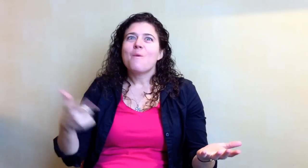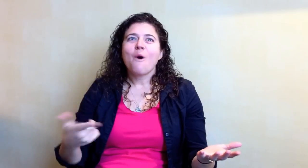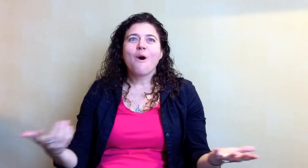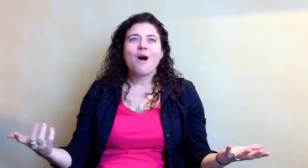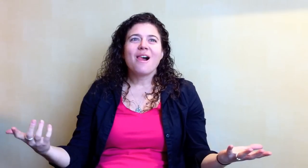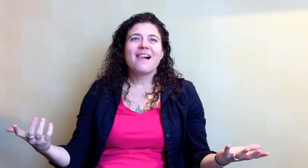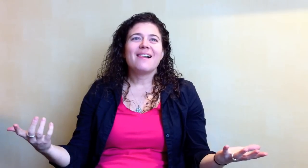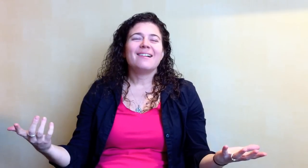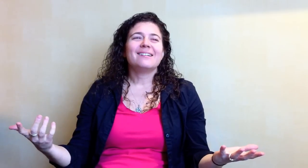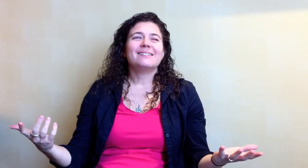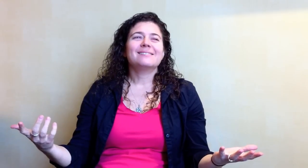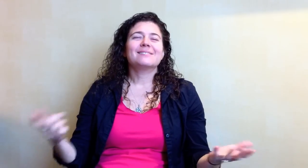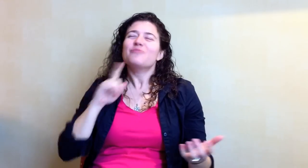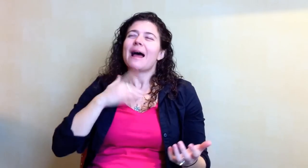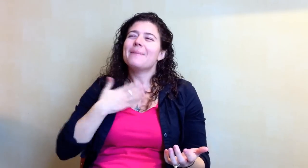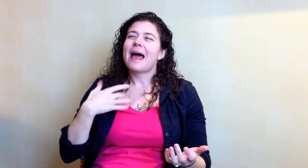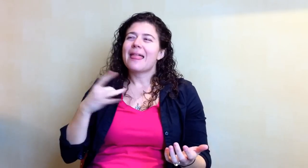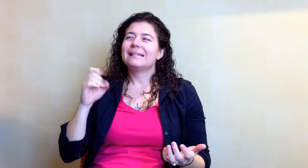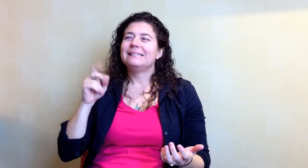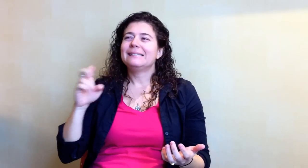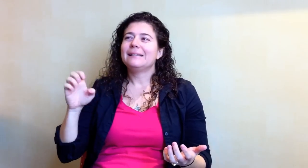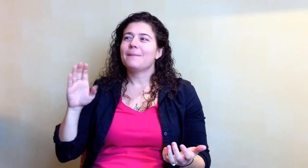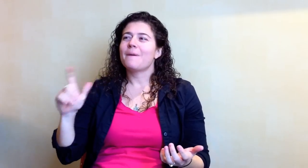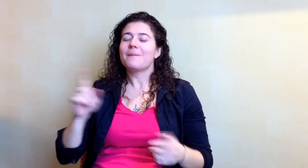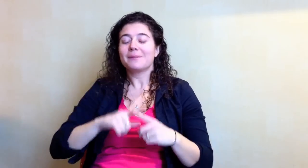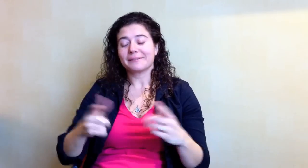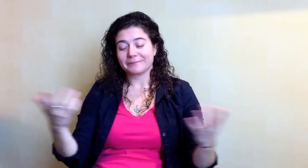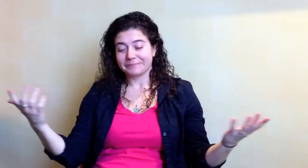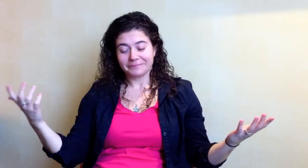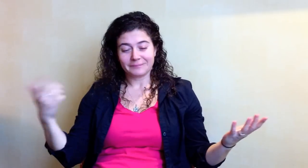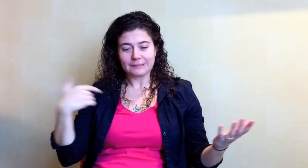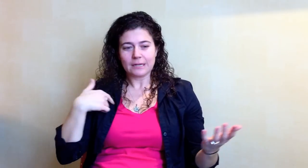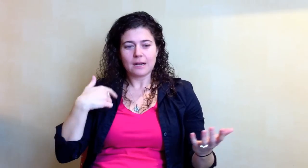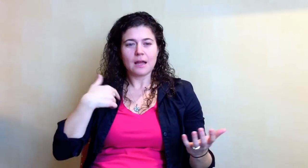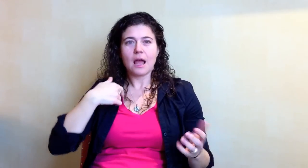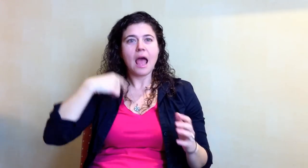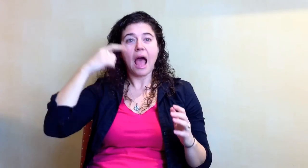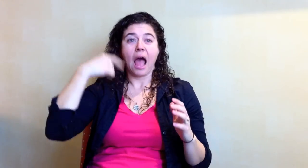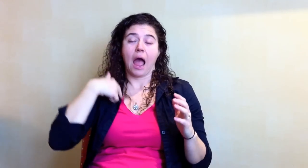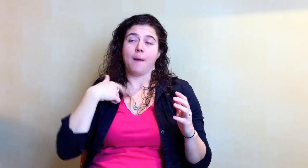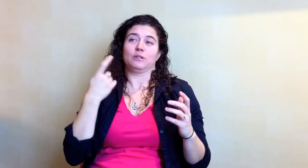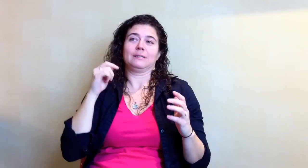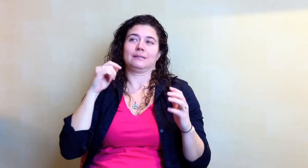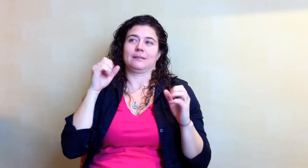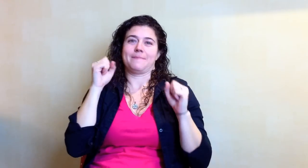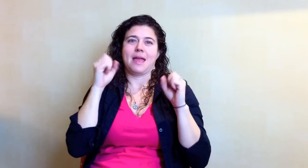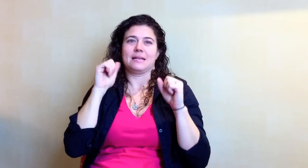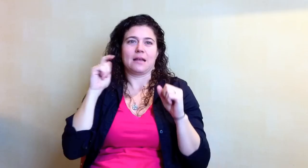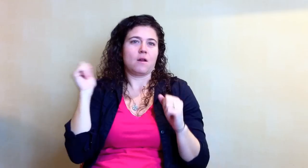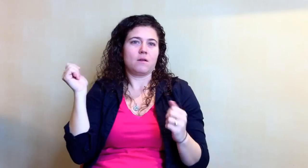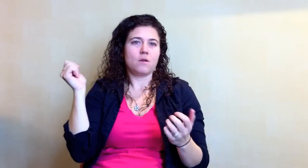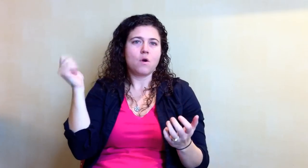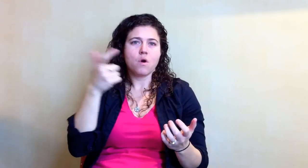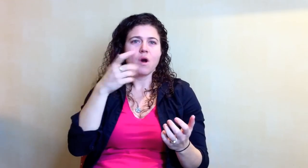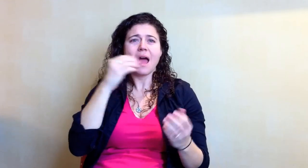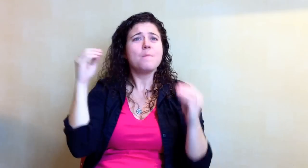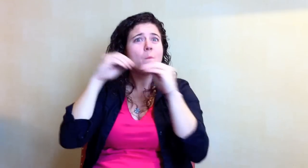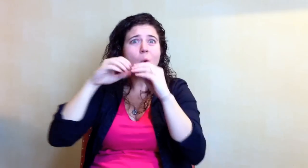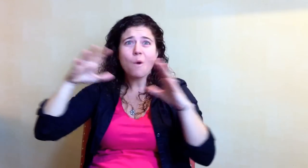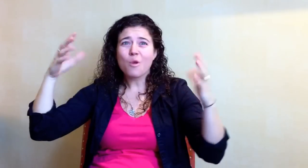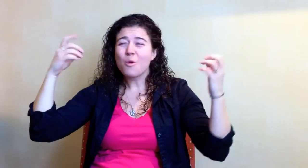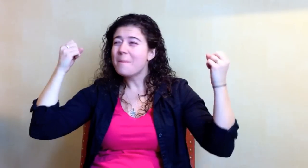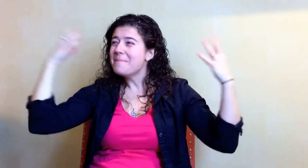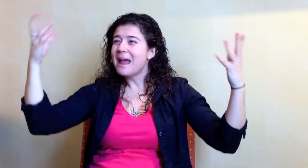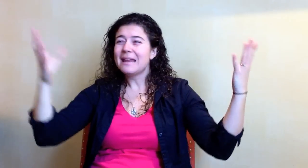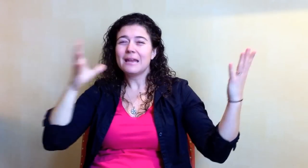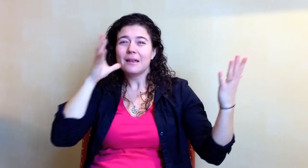You like them all. Well, I admit I like Skeetball. I was amazed by them and more. There are many more,